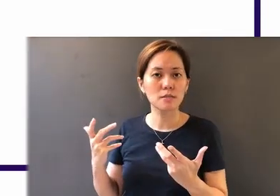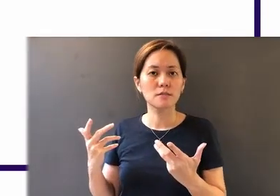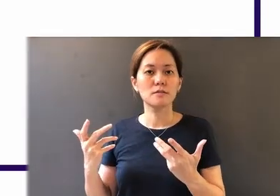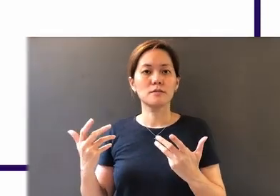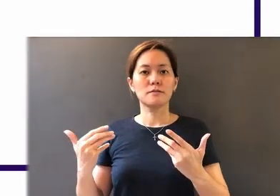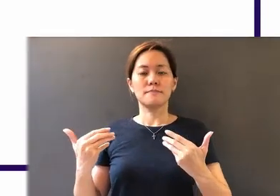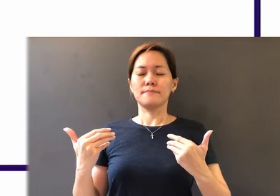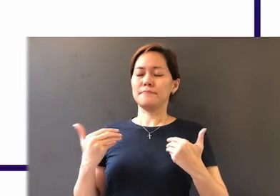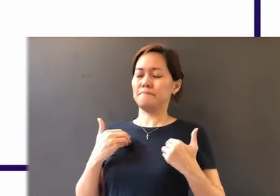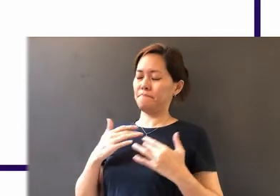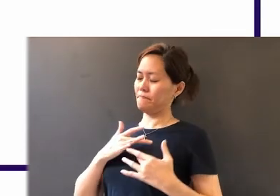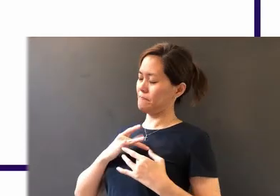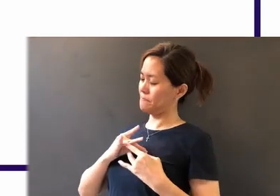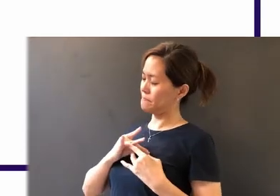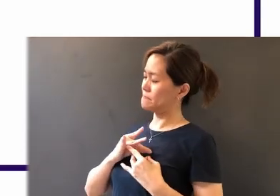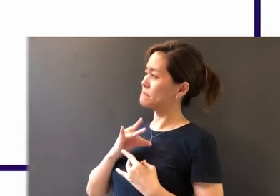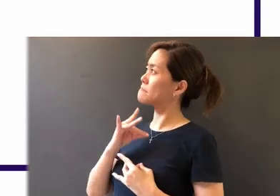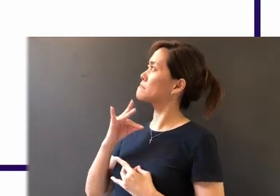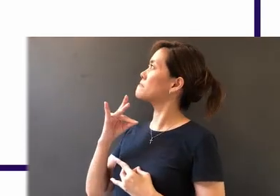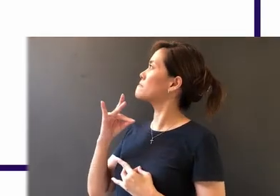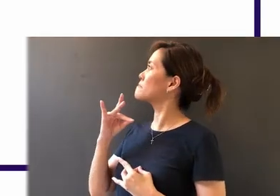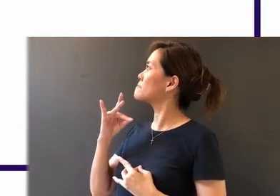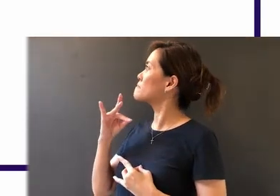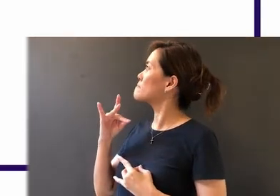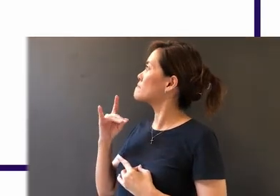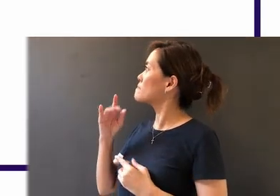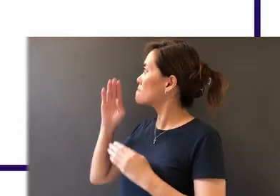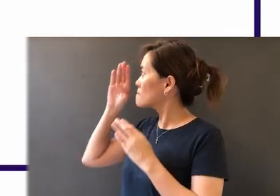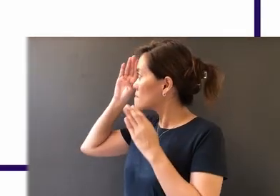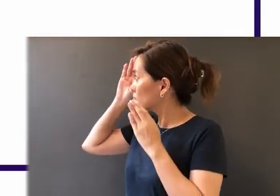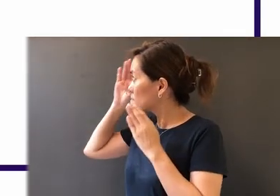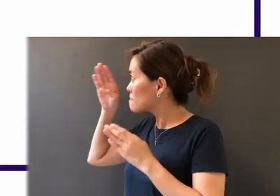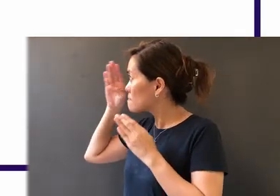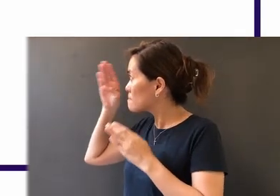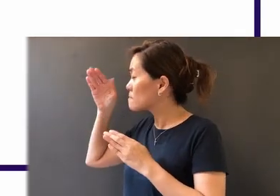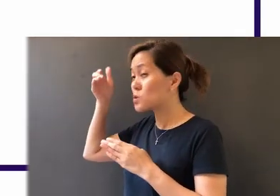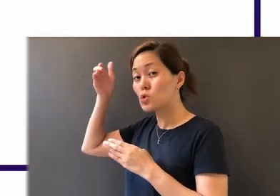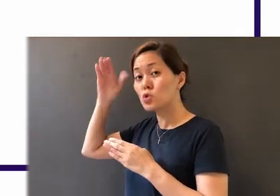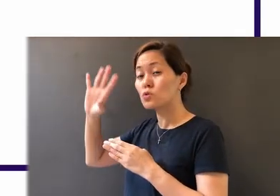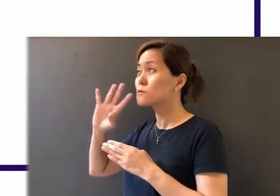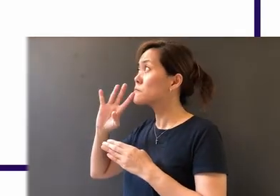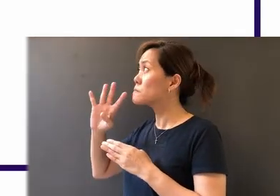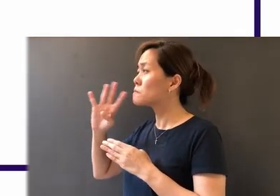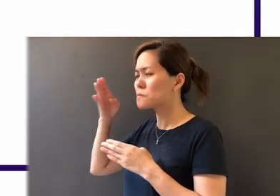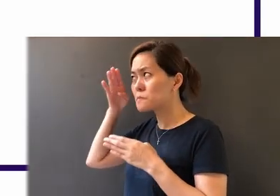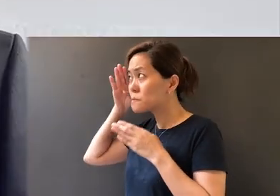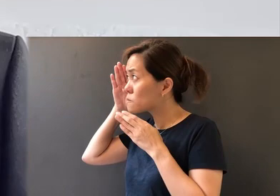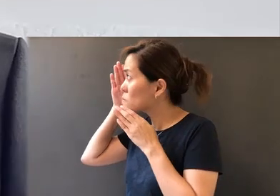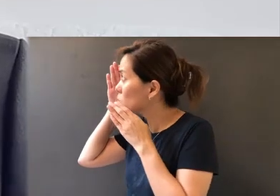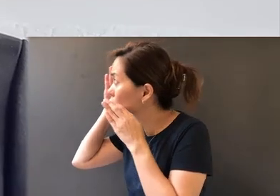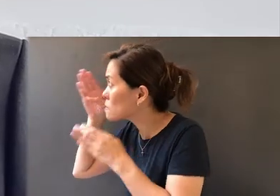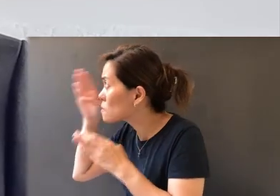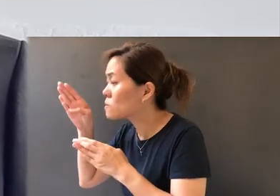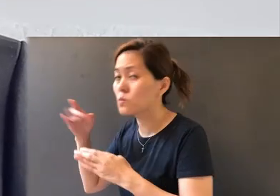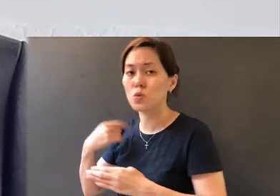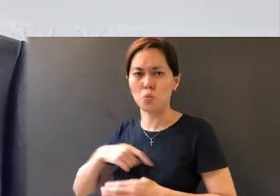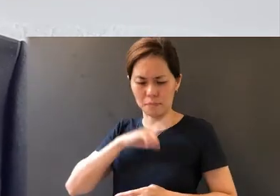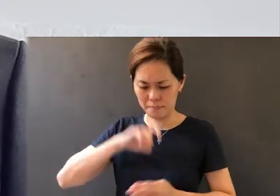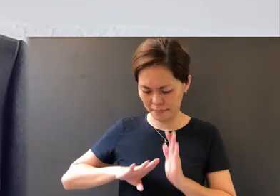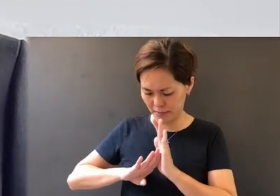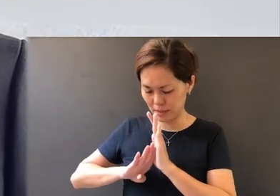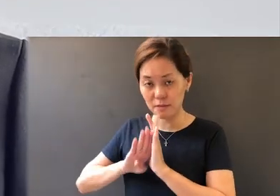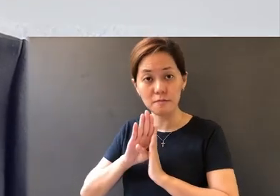a spirit that pays attention to God's speech. We need to develop